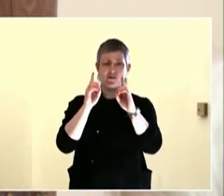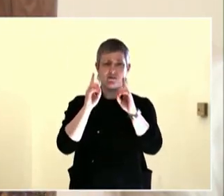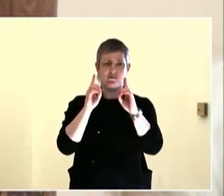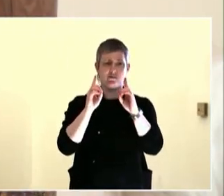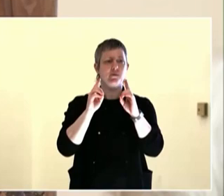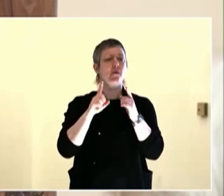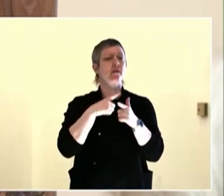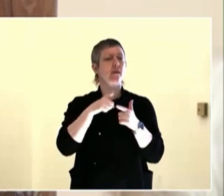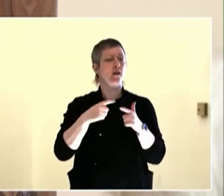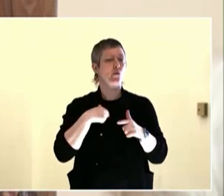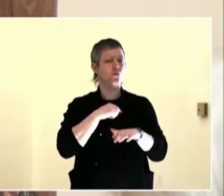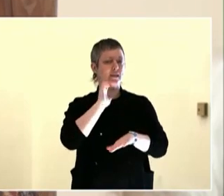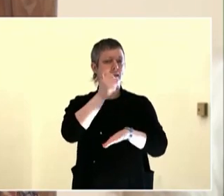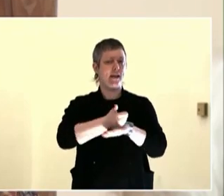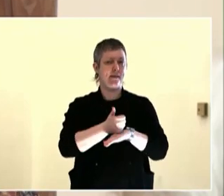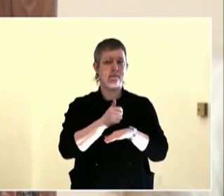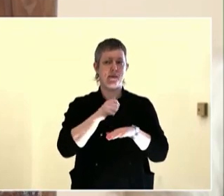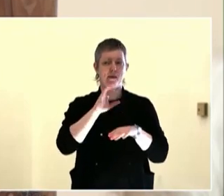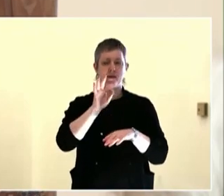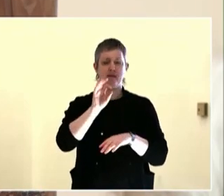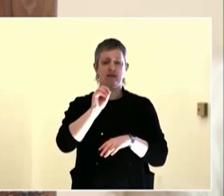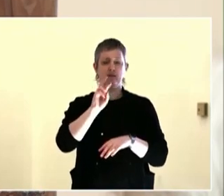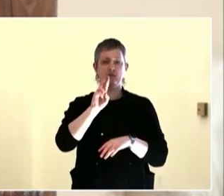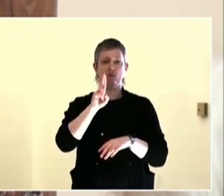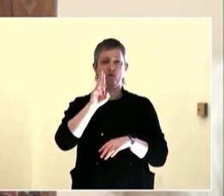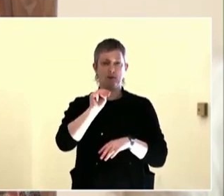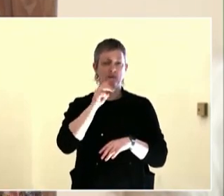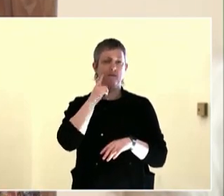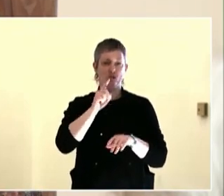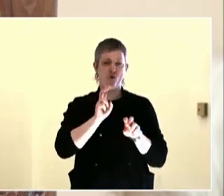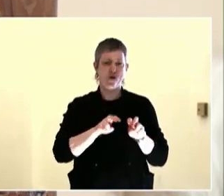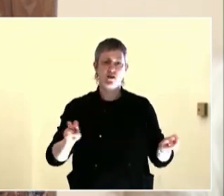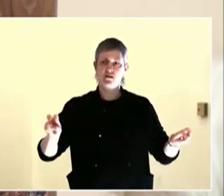to go first because I know we have a panel sometimes, it can